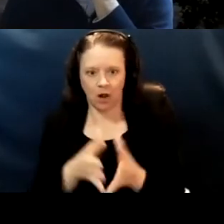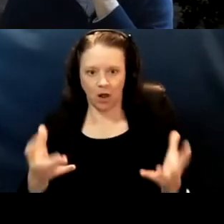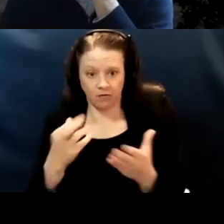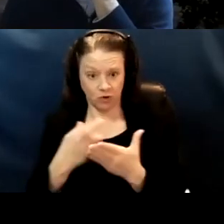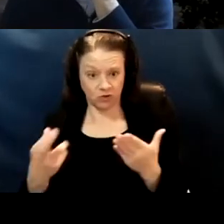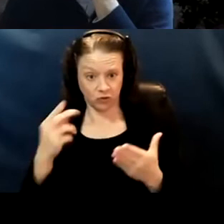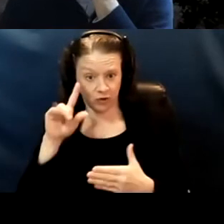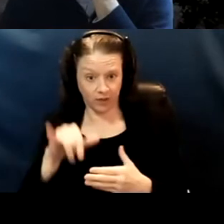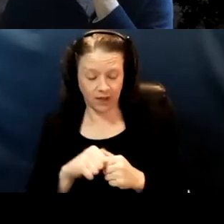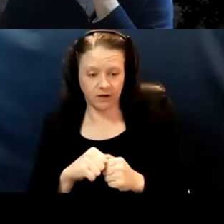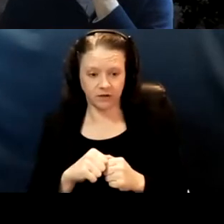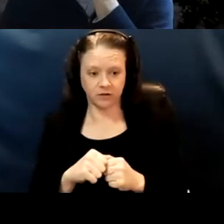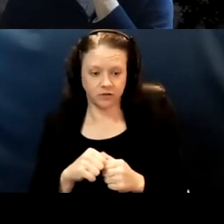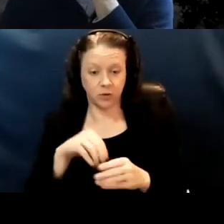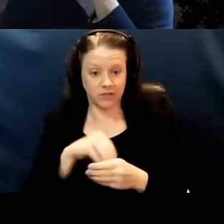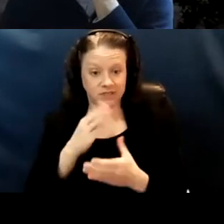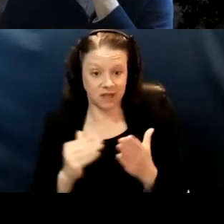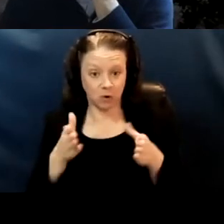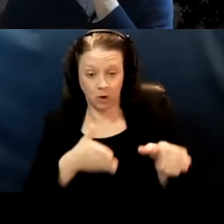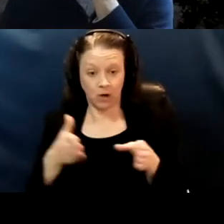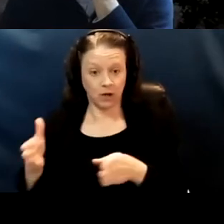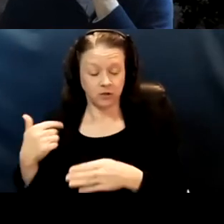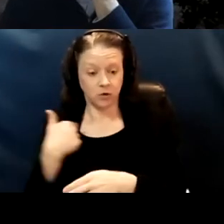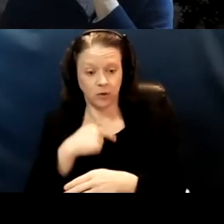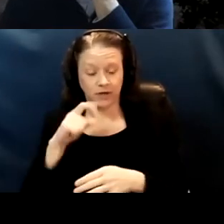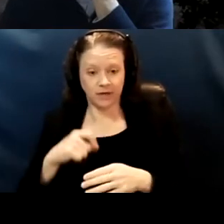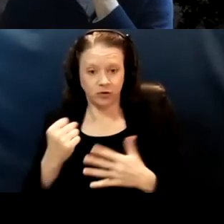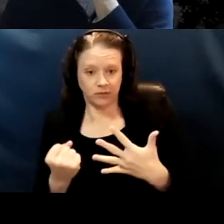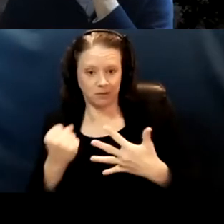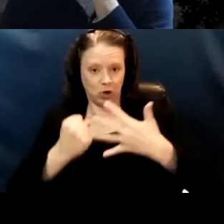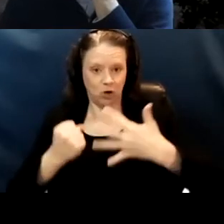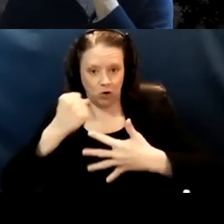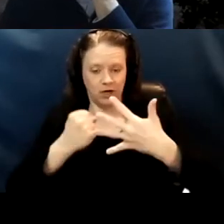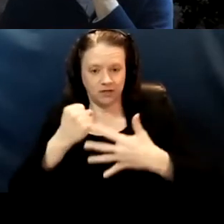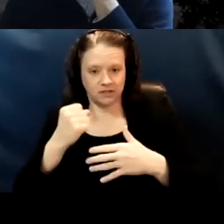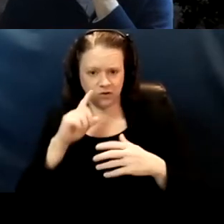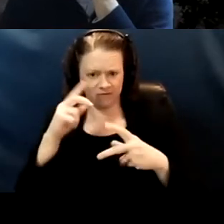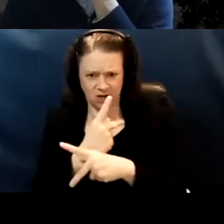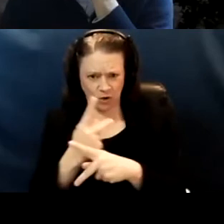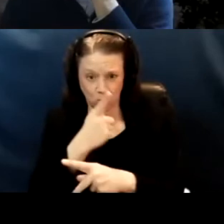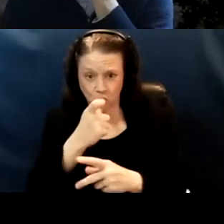So in some ways, we're at the eating to make priorities. To figure out who gets the scarcity.